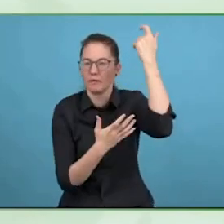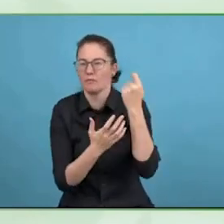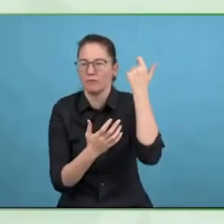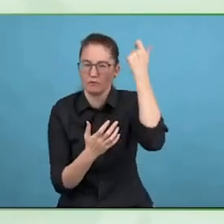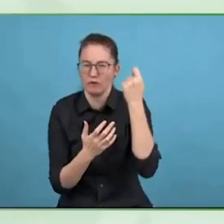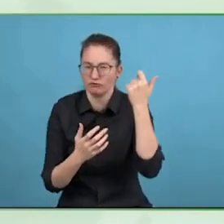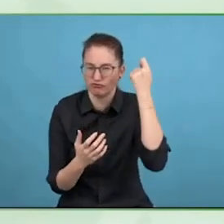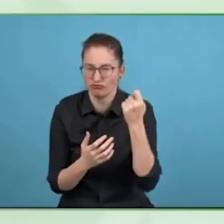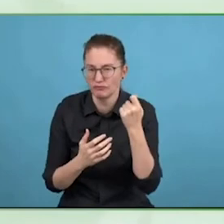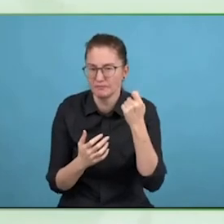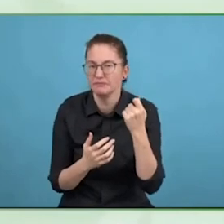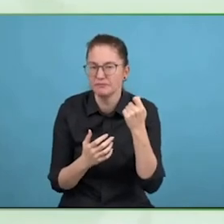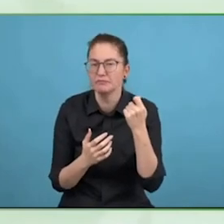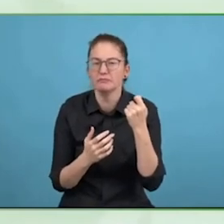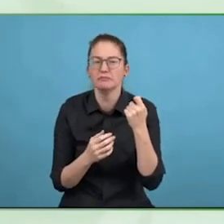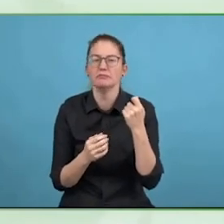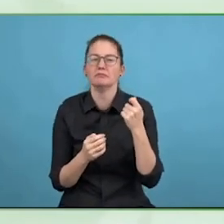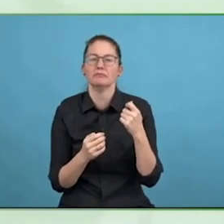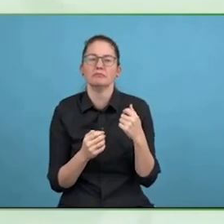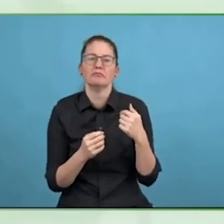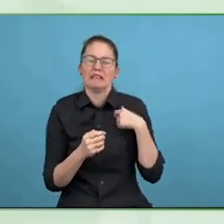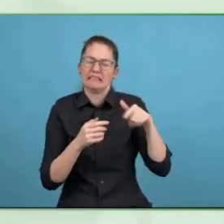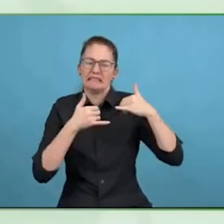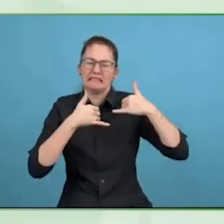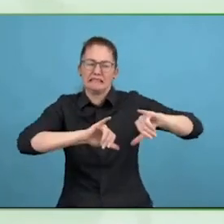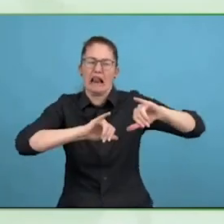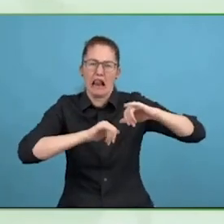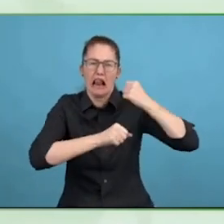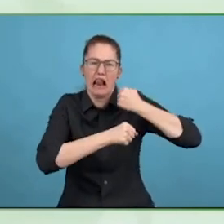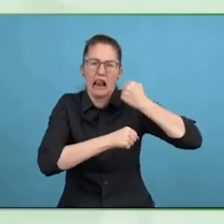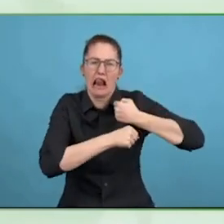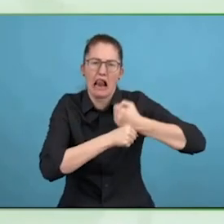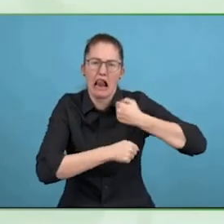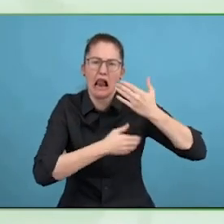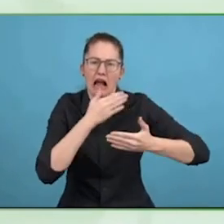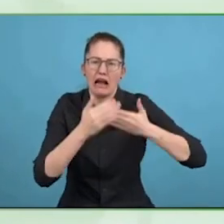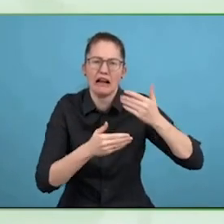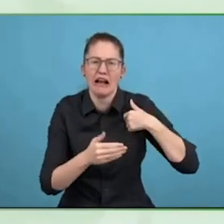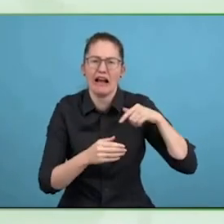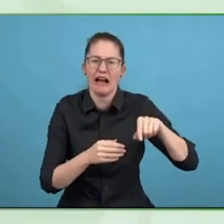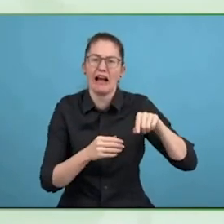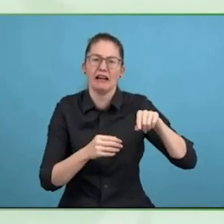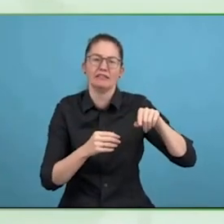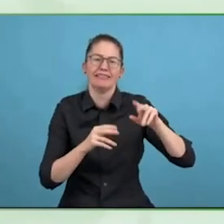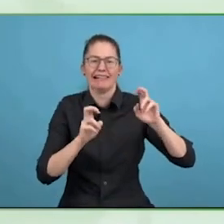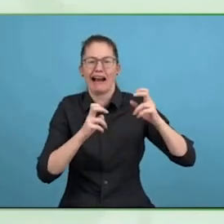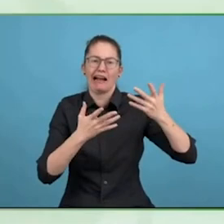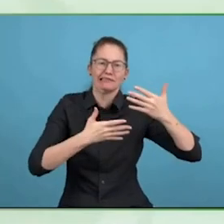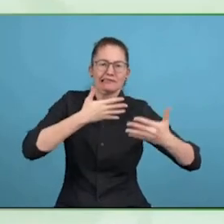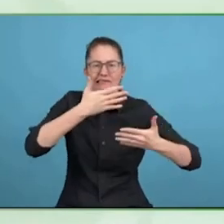But to be honest, when I had to reset my last mortgage, I had a lot